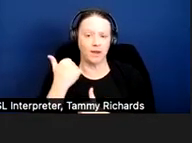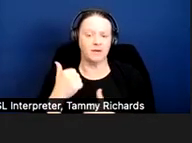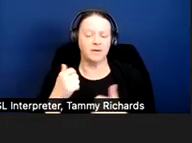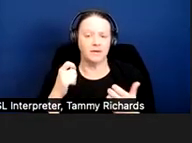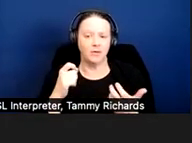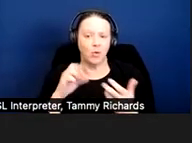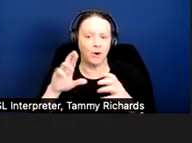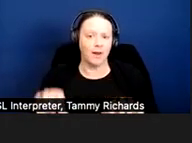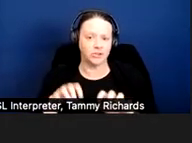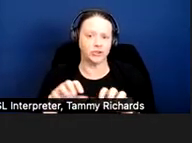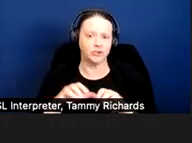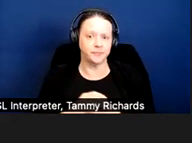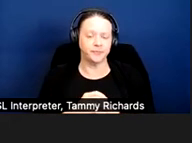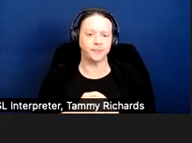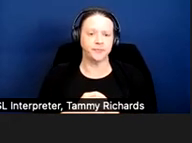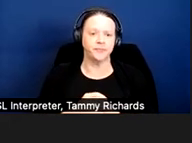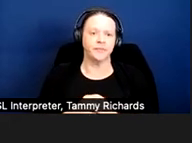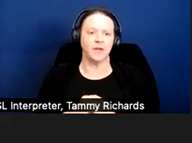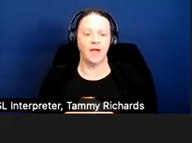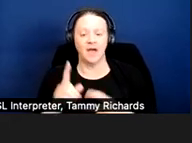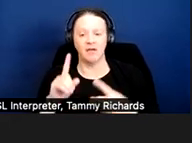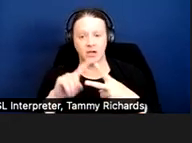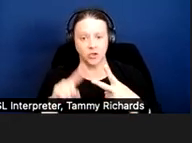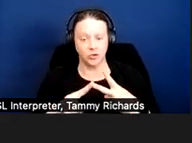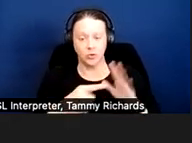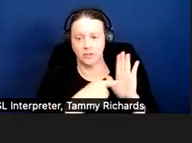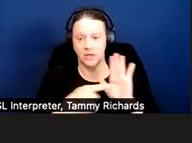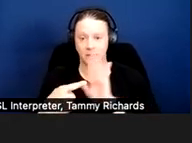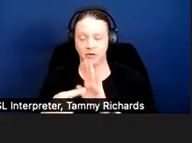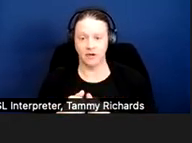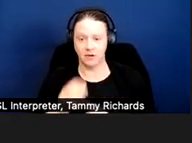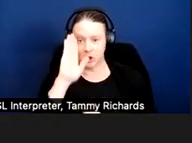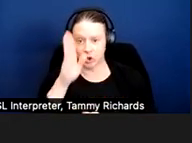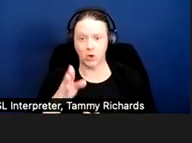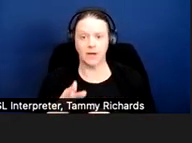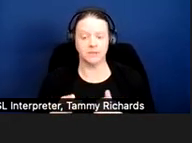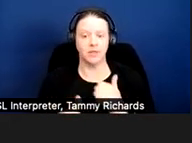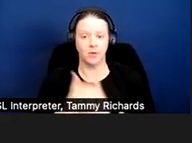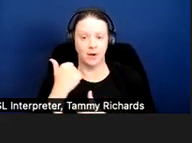And I have two examples of direct threat cases to just illustrate those points.